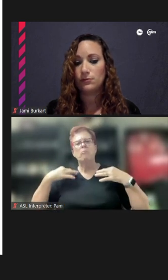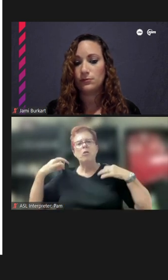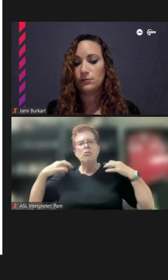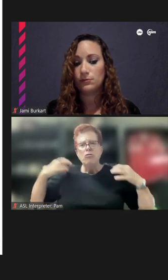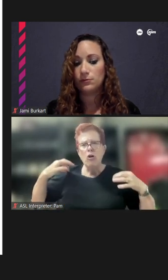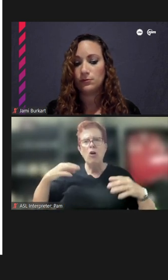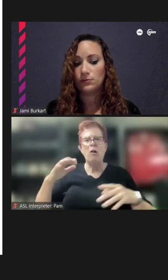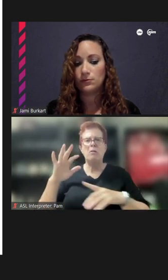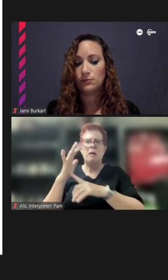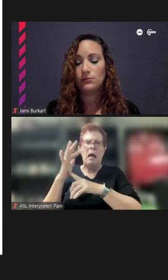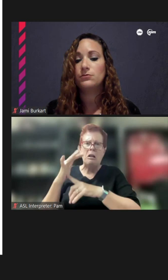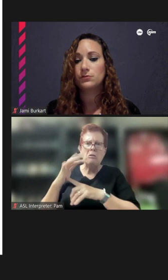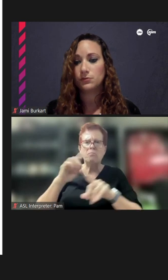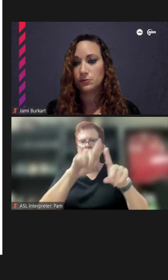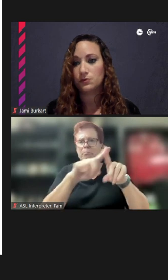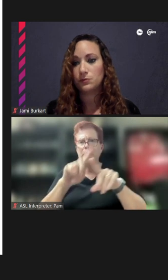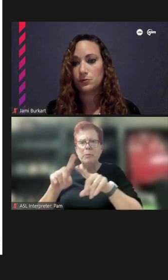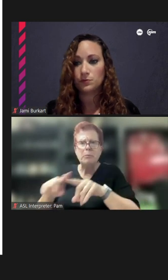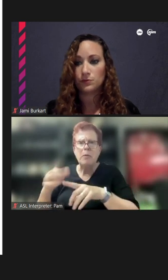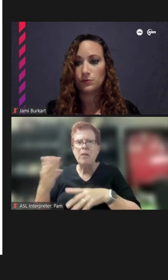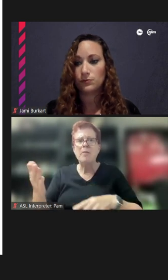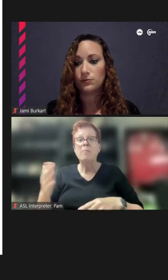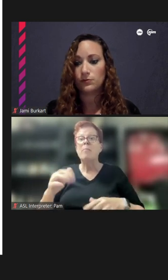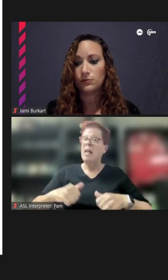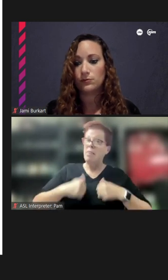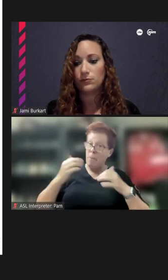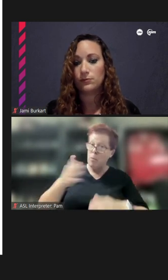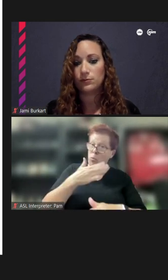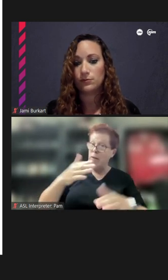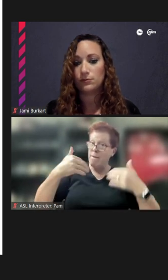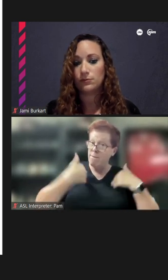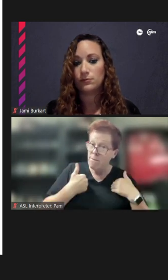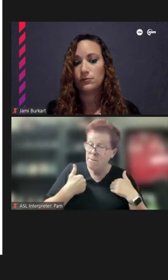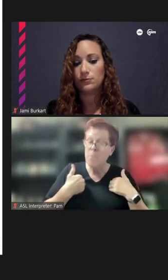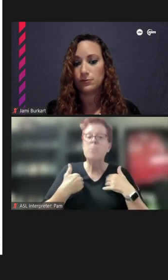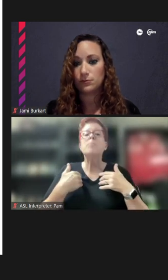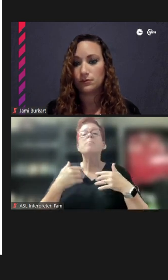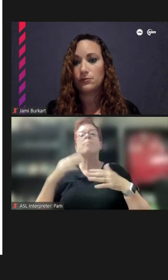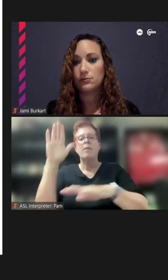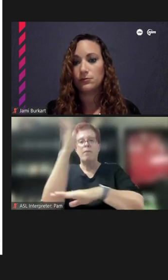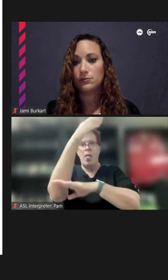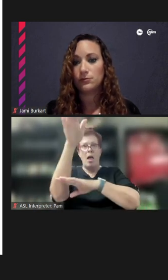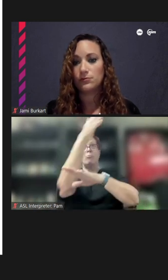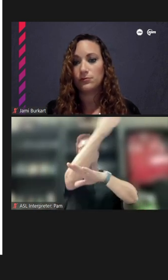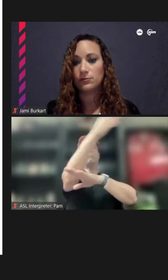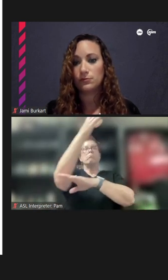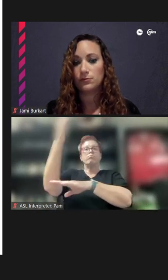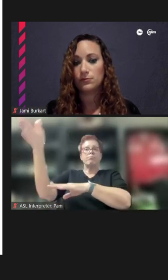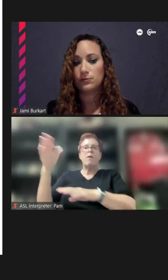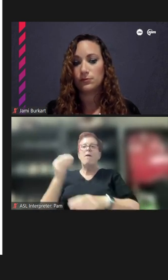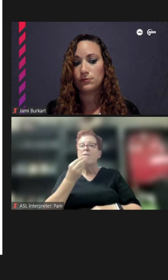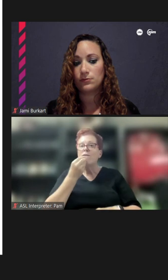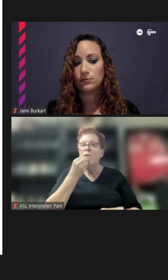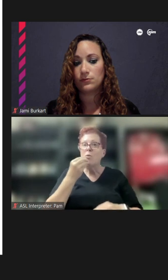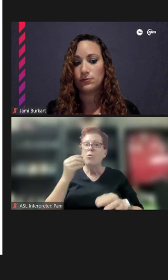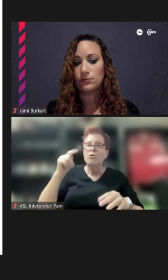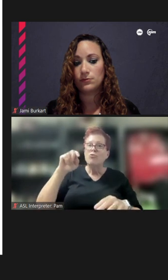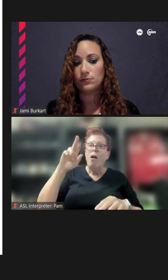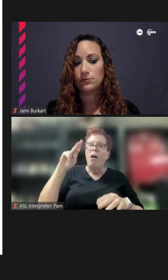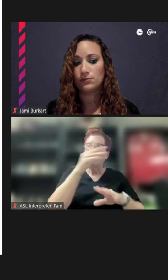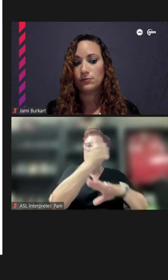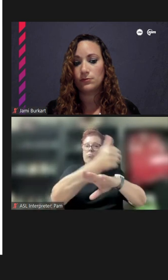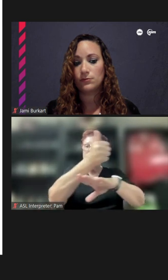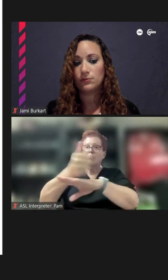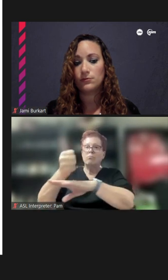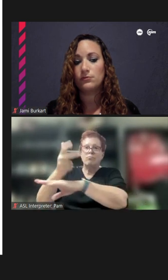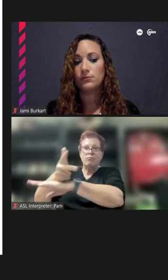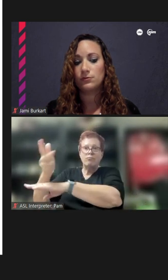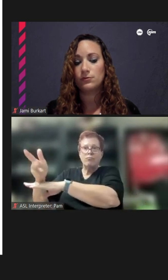range of things. There was live music, you know, flags, food trucks -- it's a very nice and